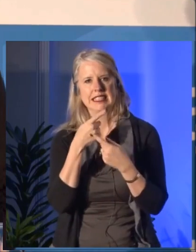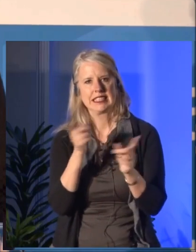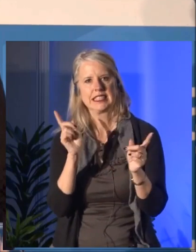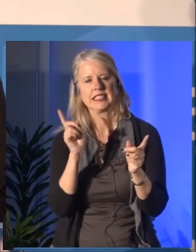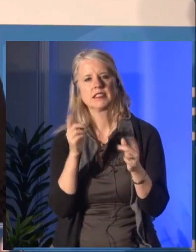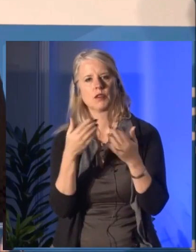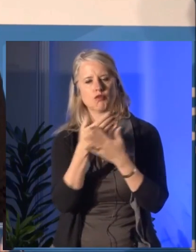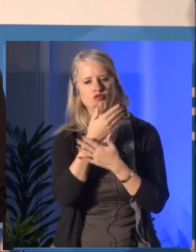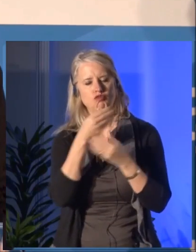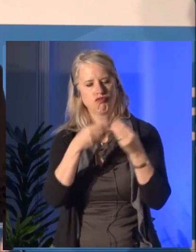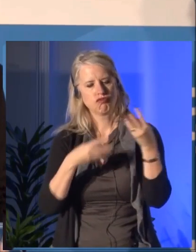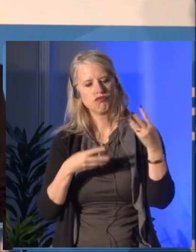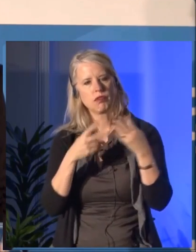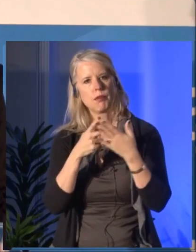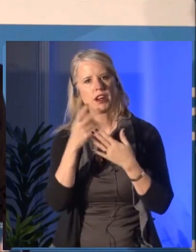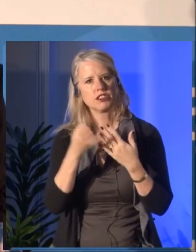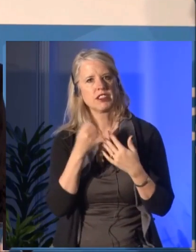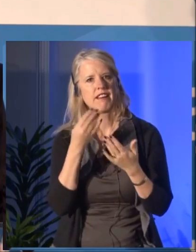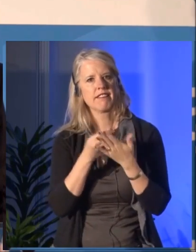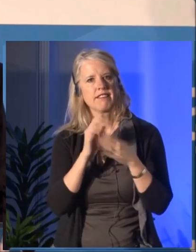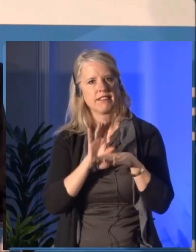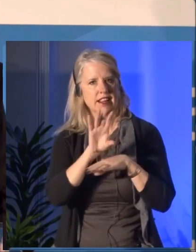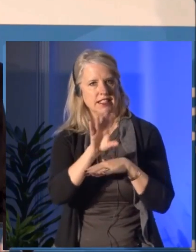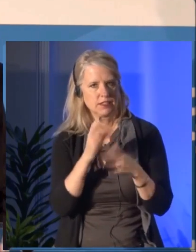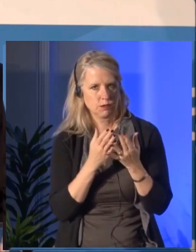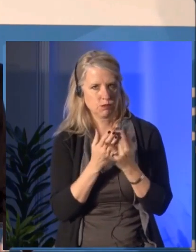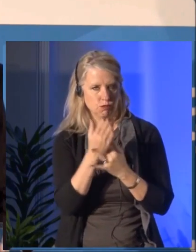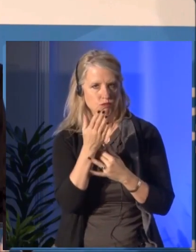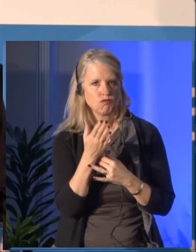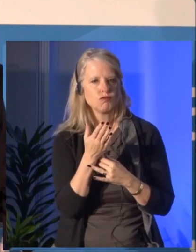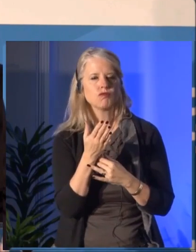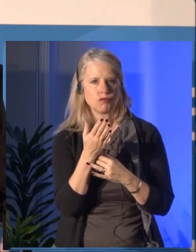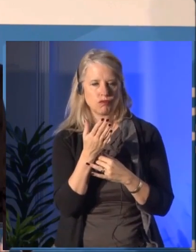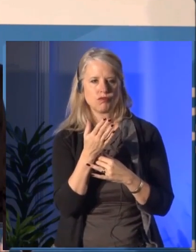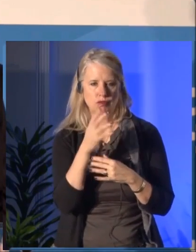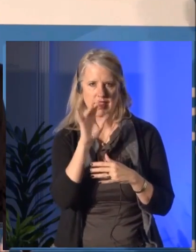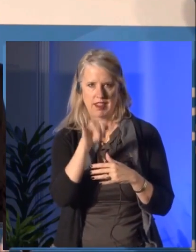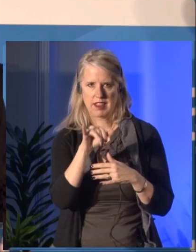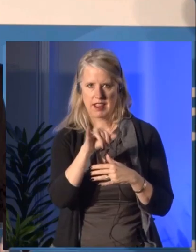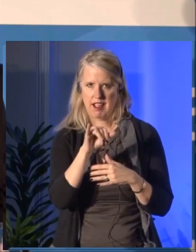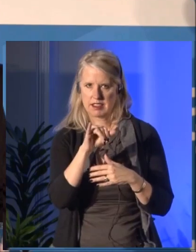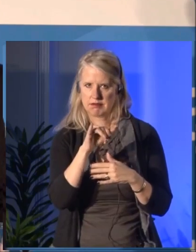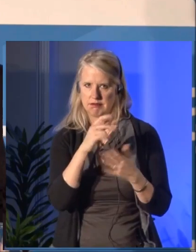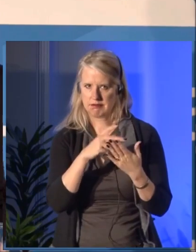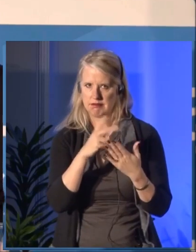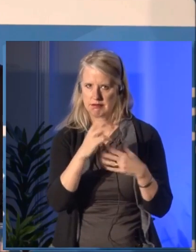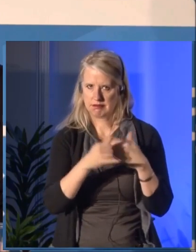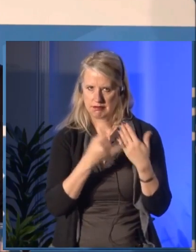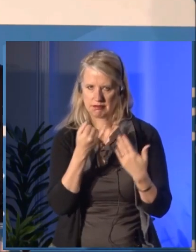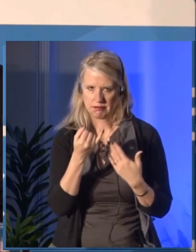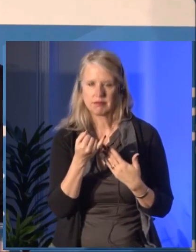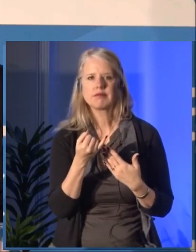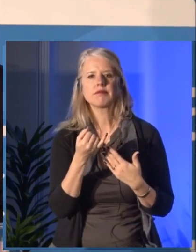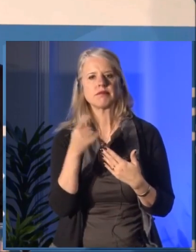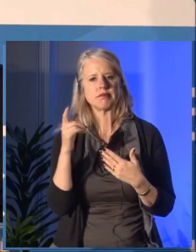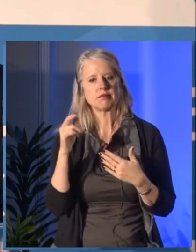The J. W. McConnell Family Foundation and the Circle on Philanthropy and Aboriginal Peoples in Canada.